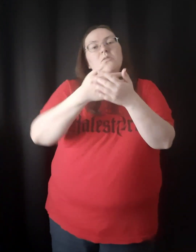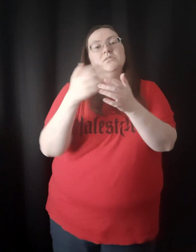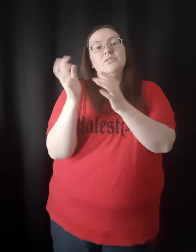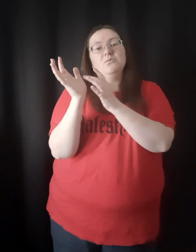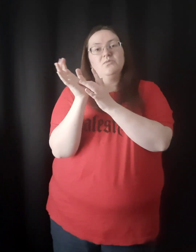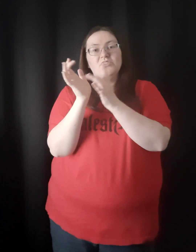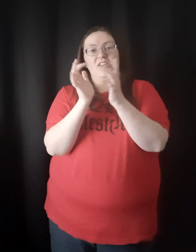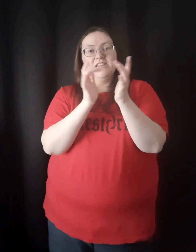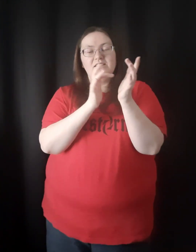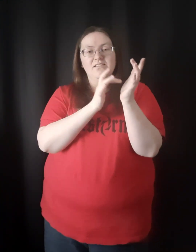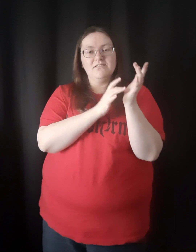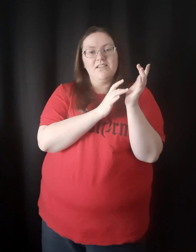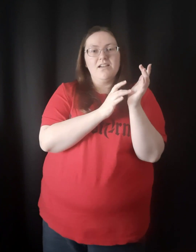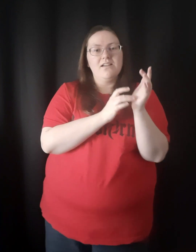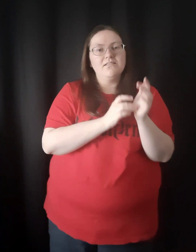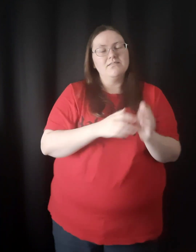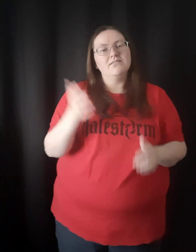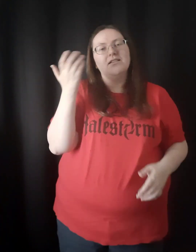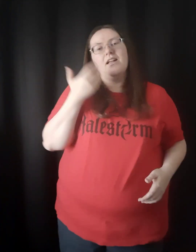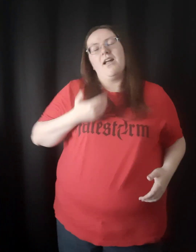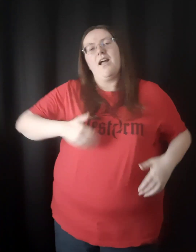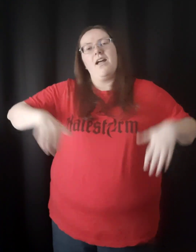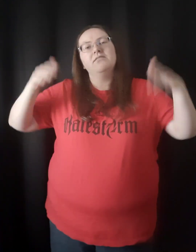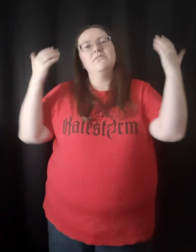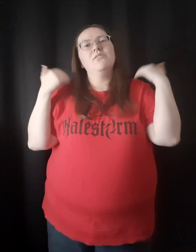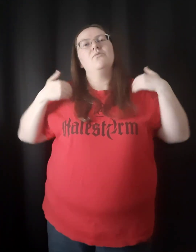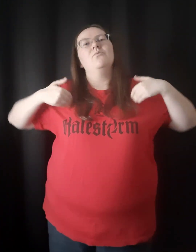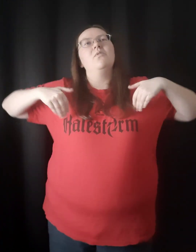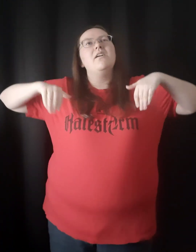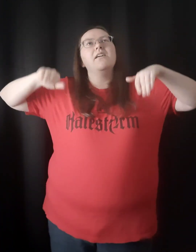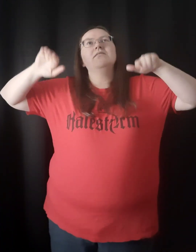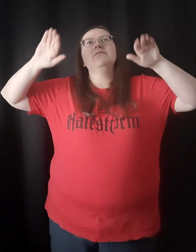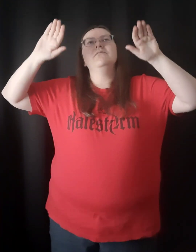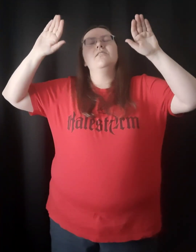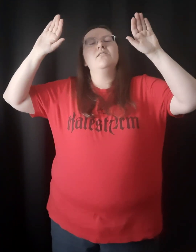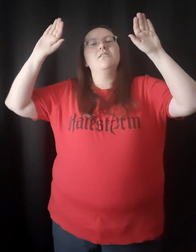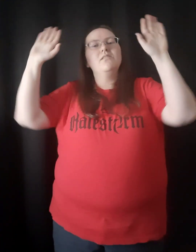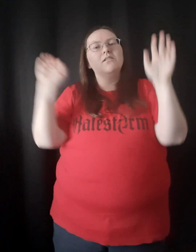All to Jesus I surrender